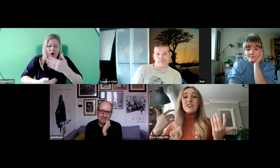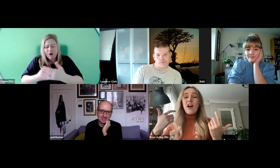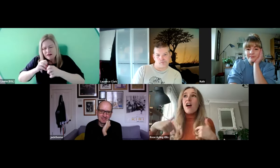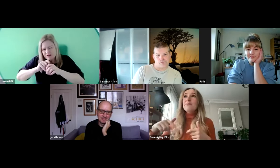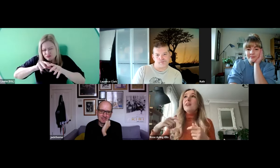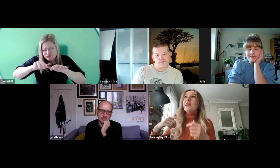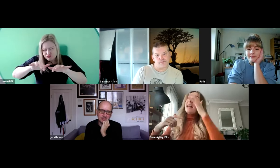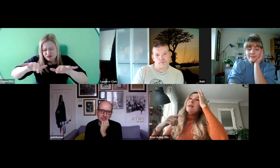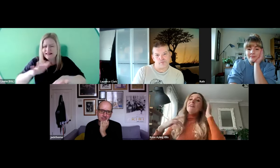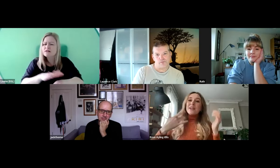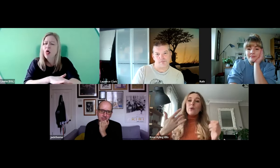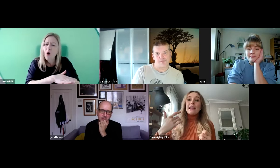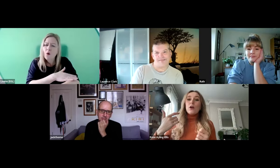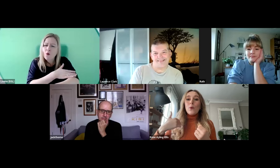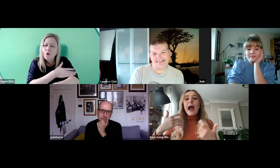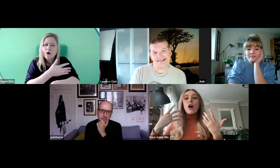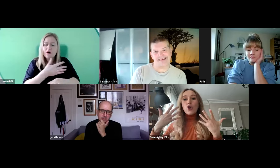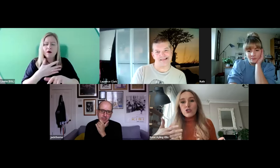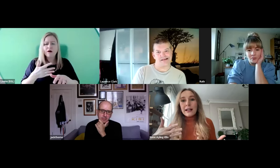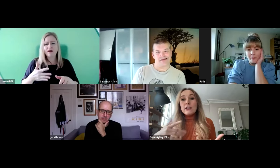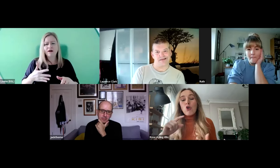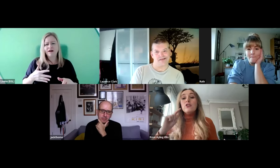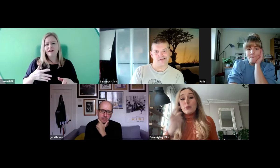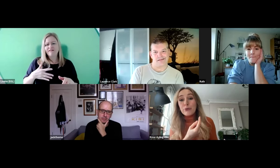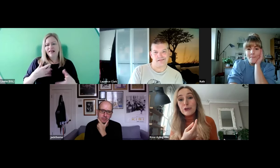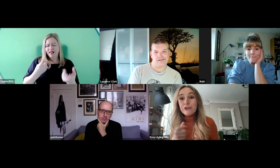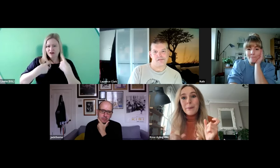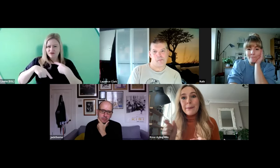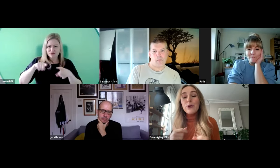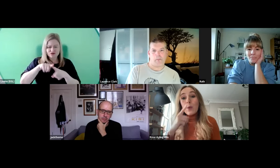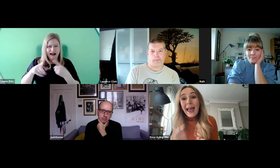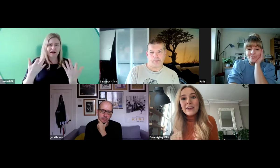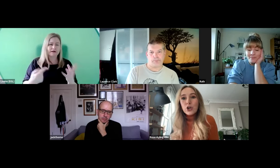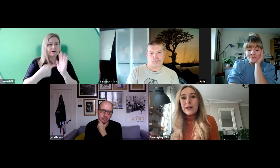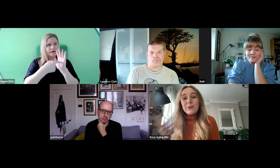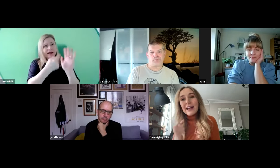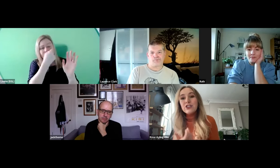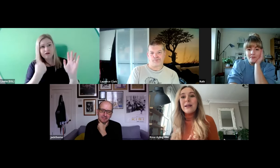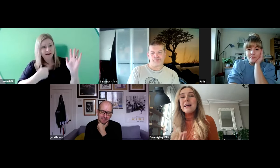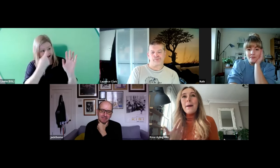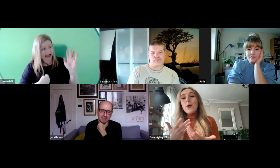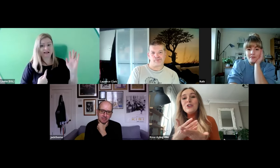It feels like we are constantly trying to prove to people that we can do it. But we